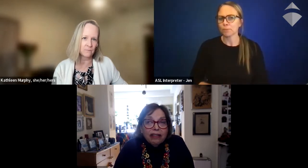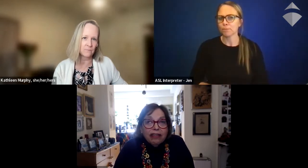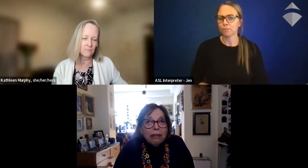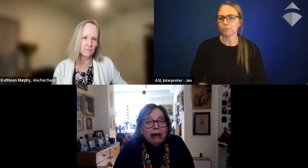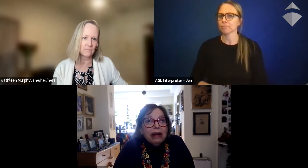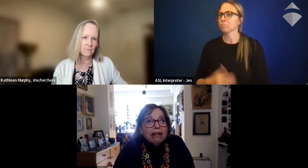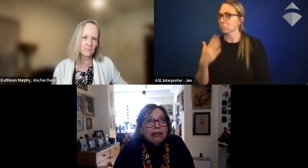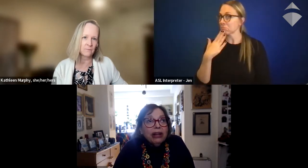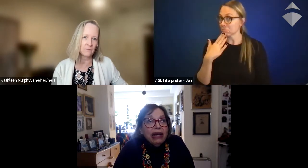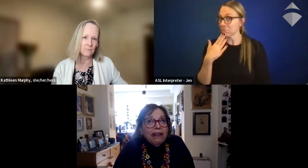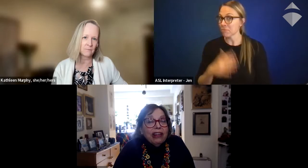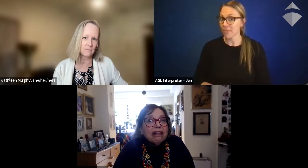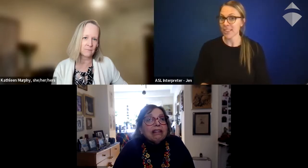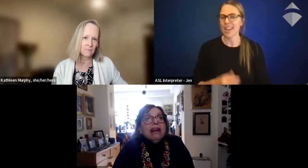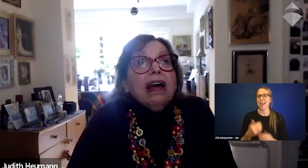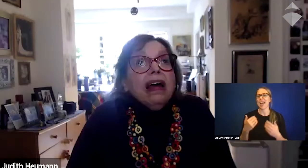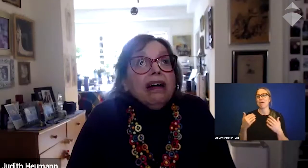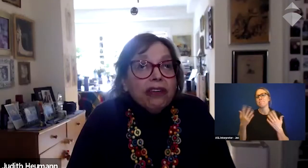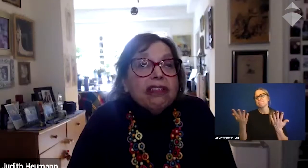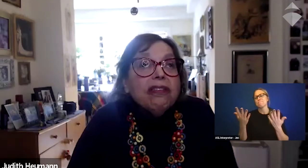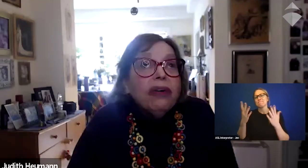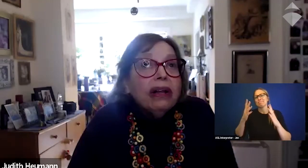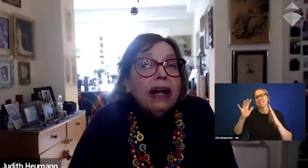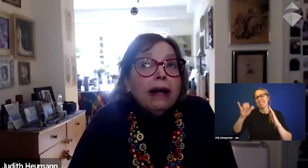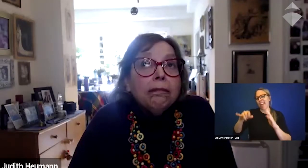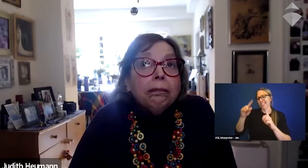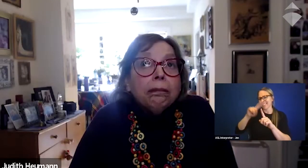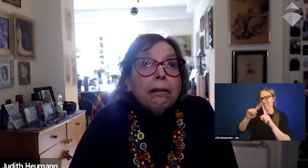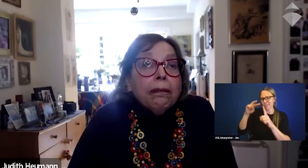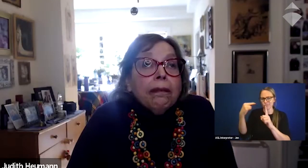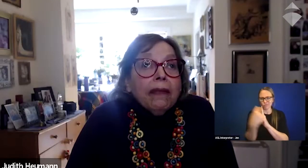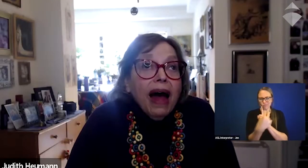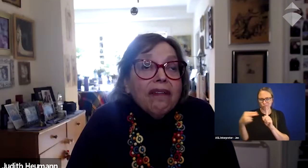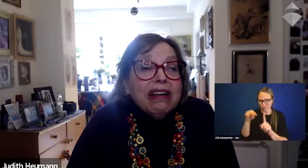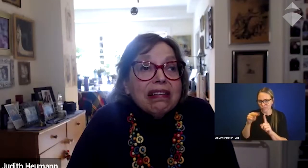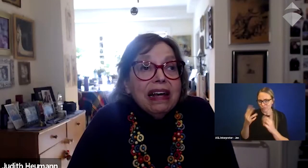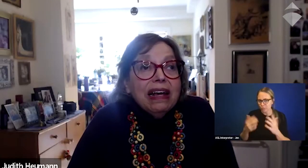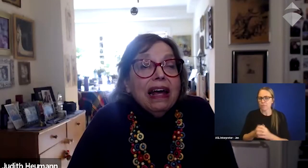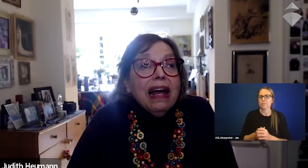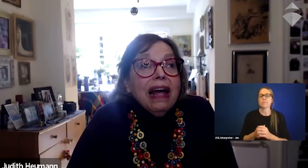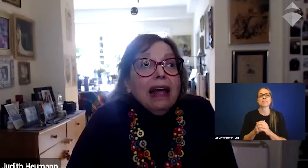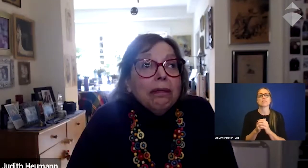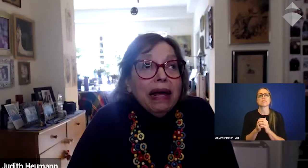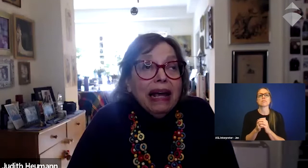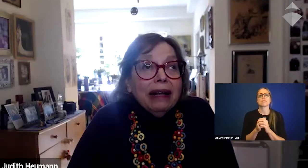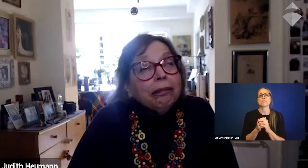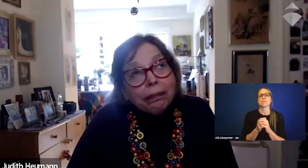I think there are many ways of looking at this. First of all, obviously making,